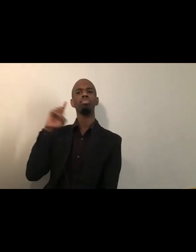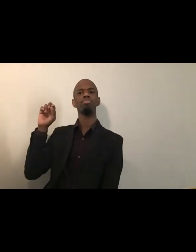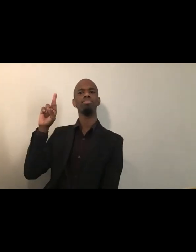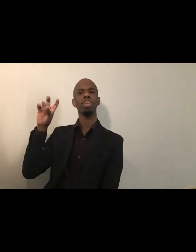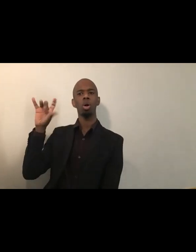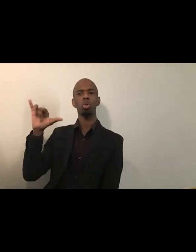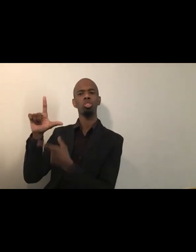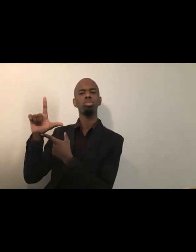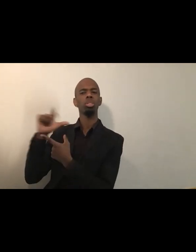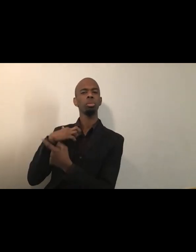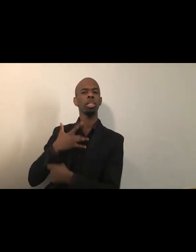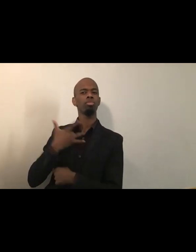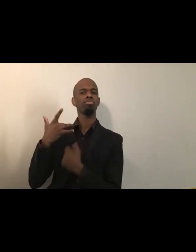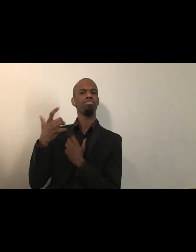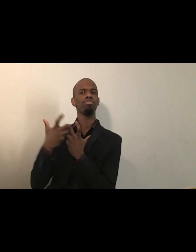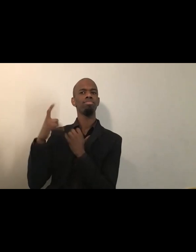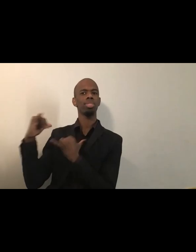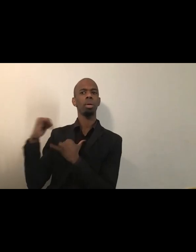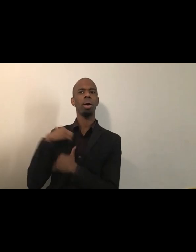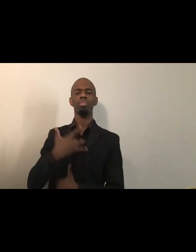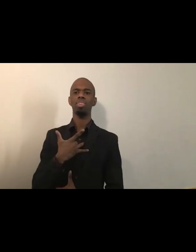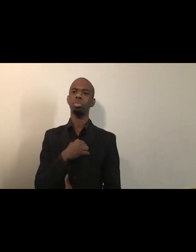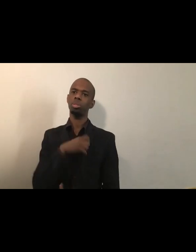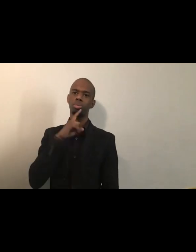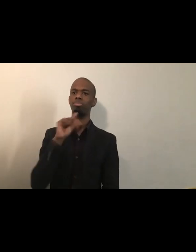for being joyful in the moment.